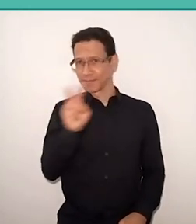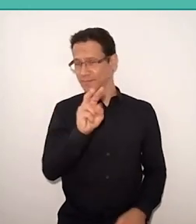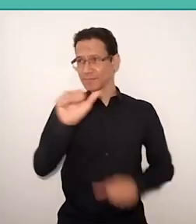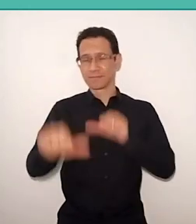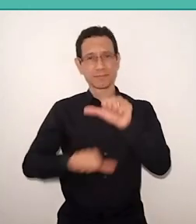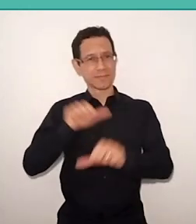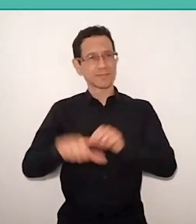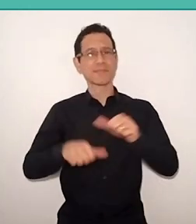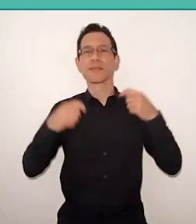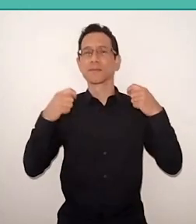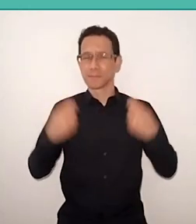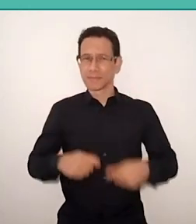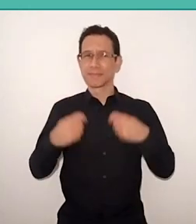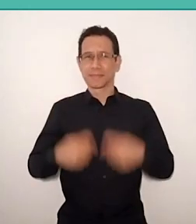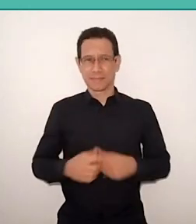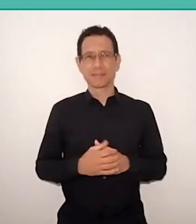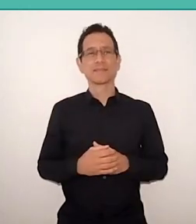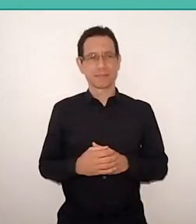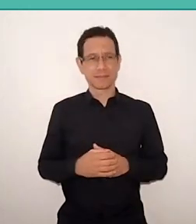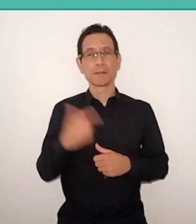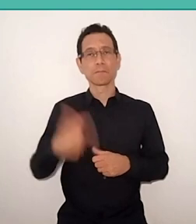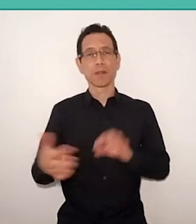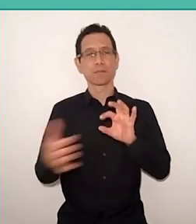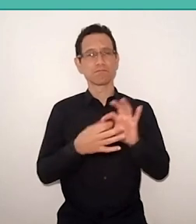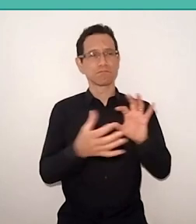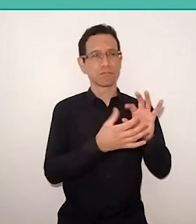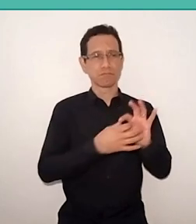and for the need for more humanized relationships.